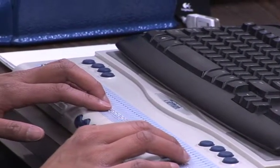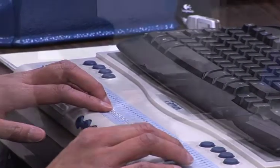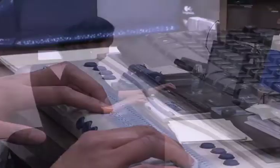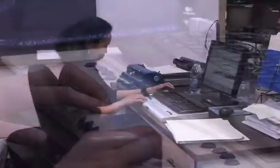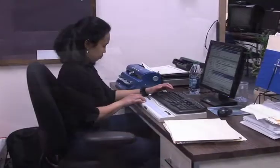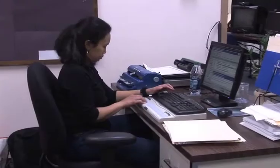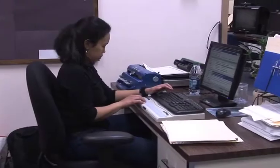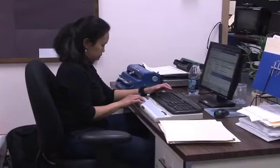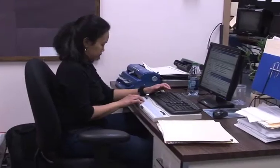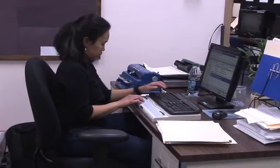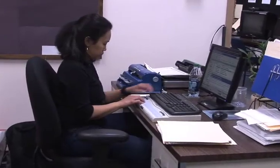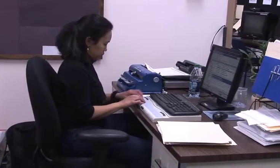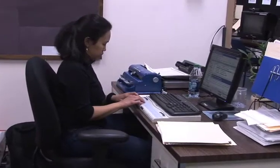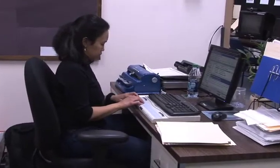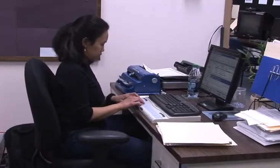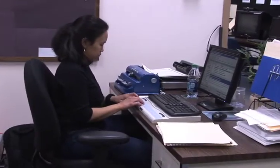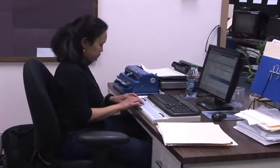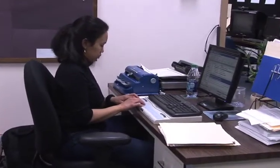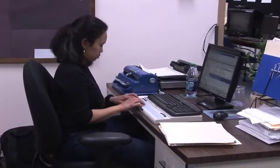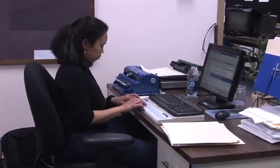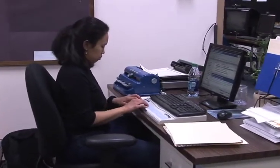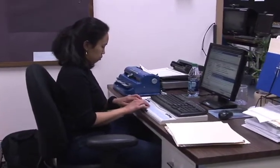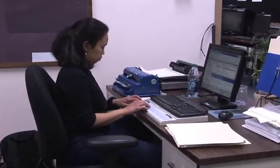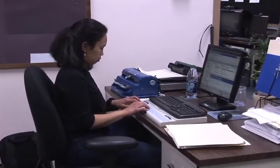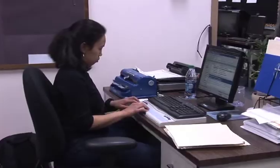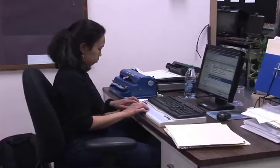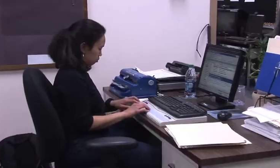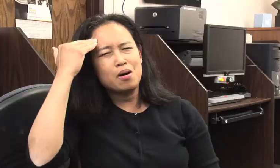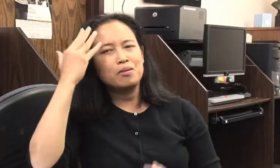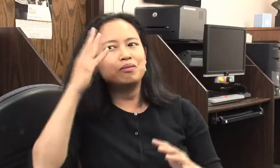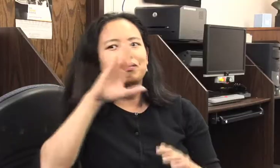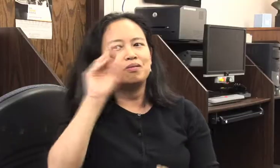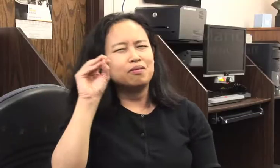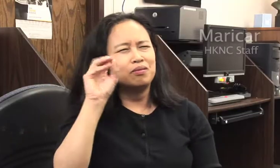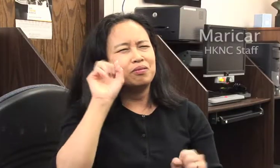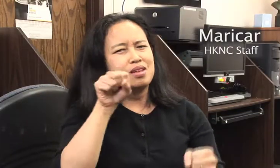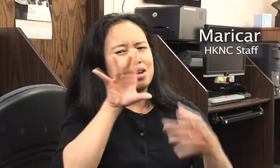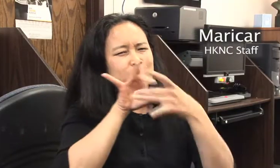My name is Maricar Marquez. DVI: Text on screen “Maricar, HKNC Staff”